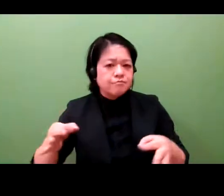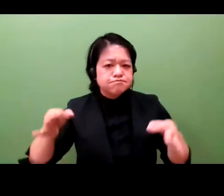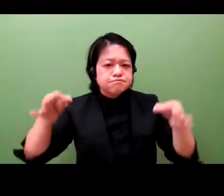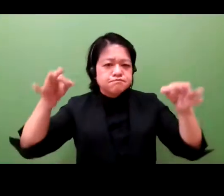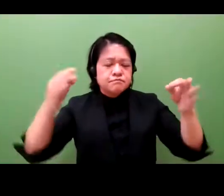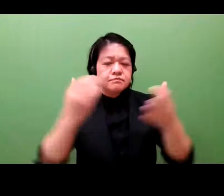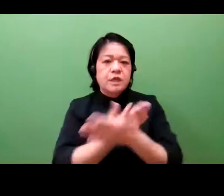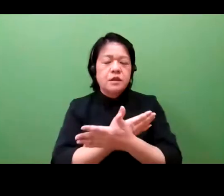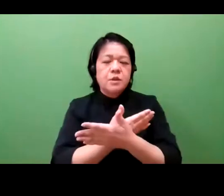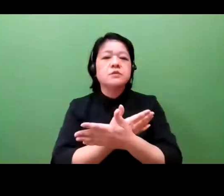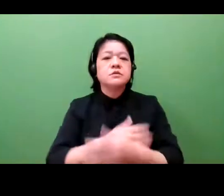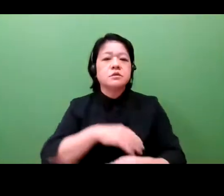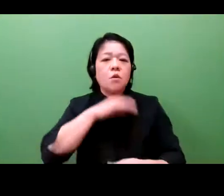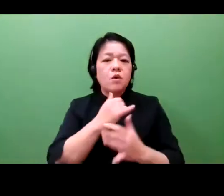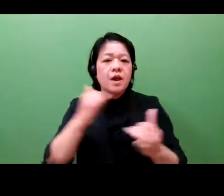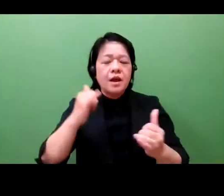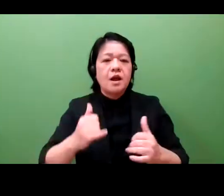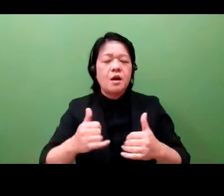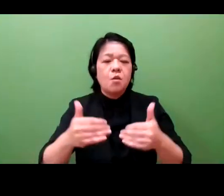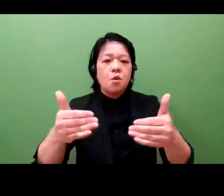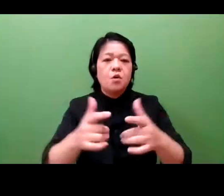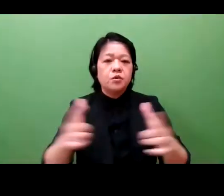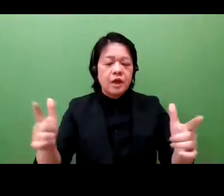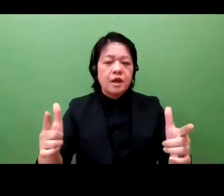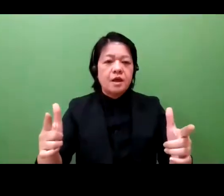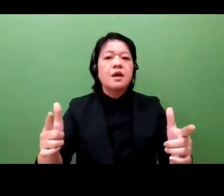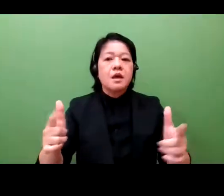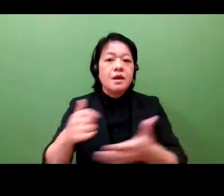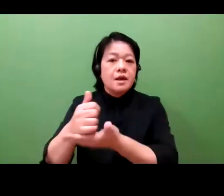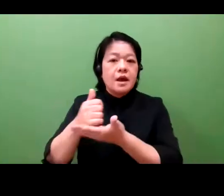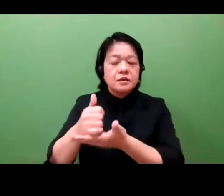the type of personalized, interoperable, and holistic